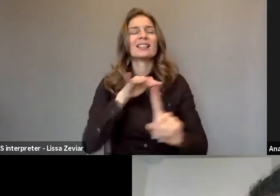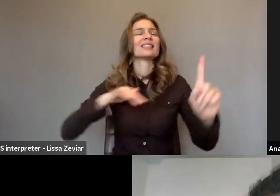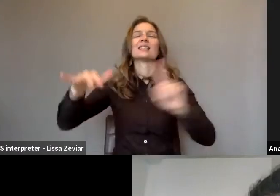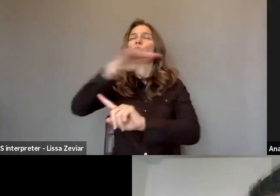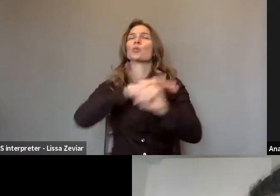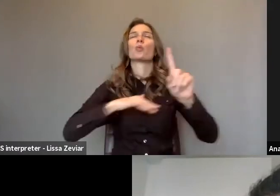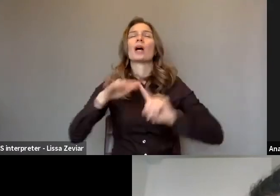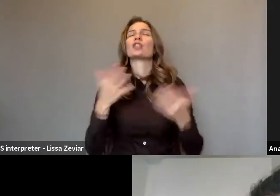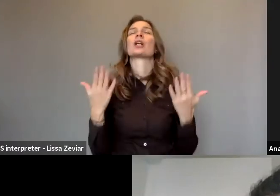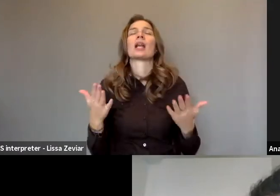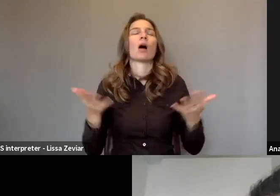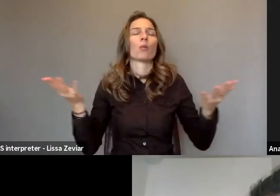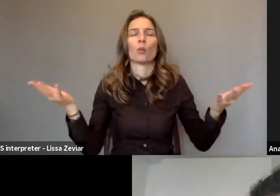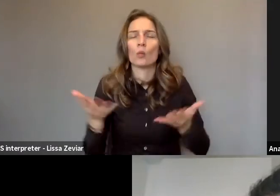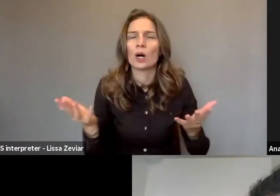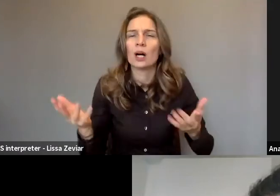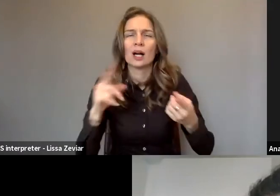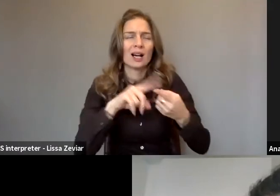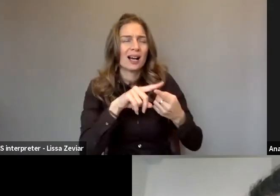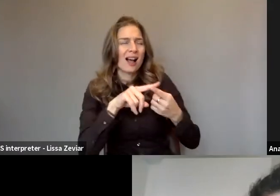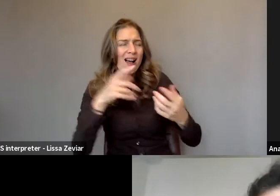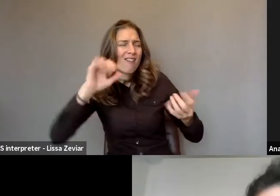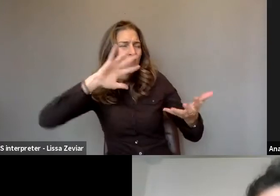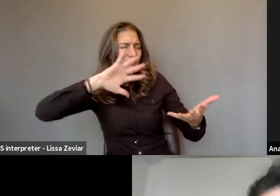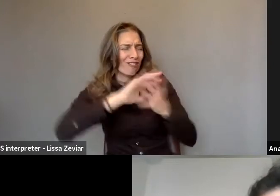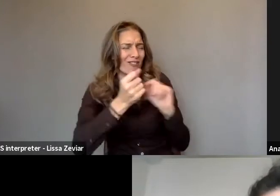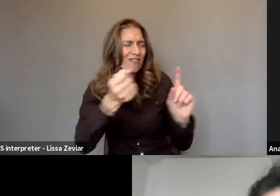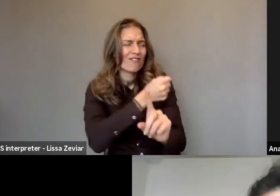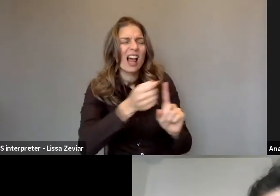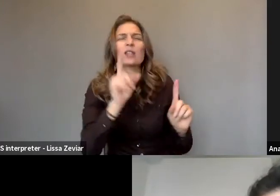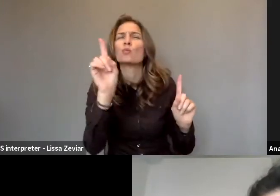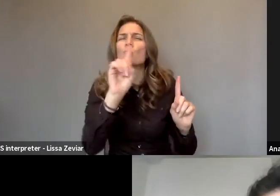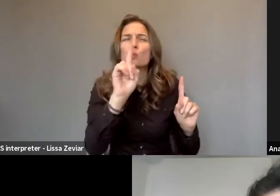Identify forms of violence faced by women and girls with disabilities,